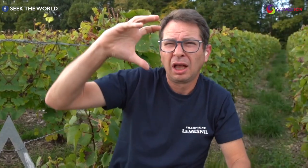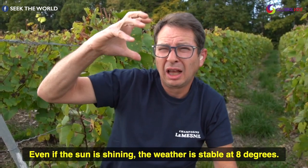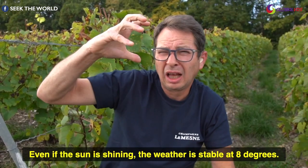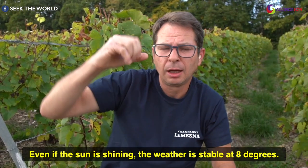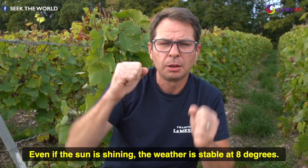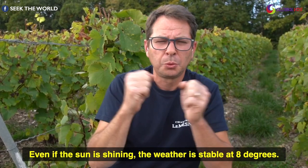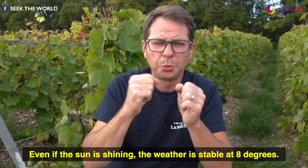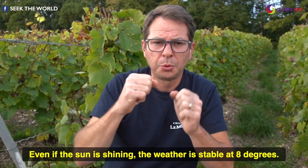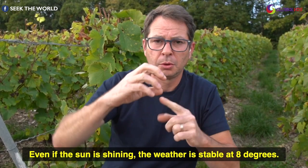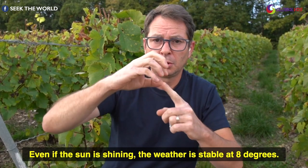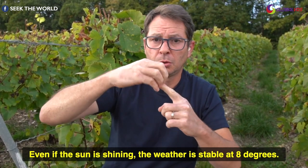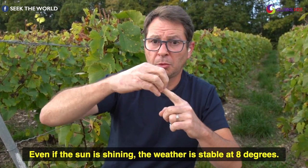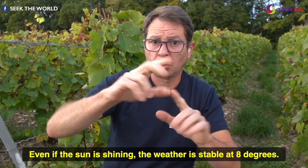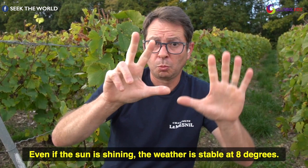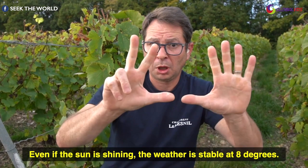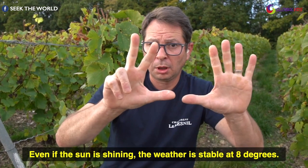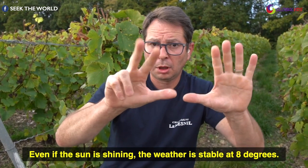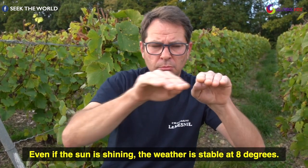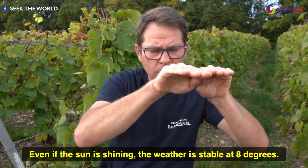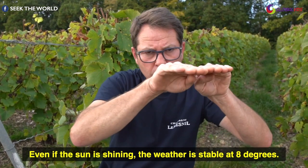even if the sun is shining the weather is stable at 8 degrees